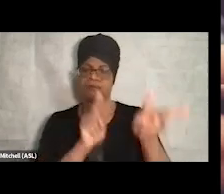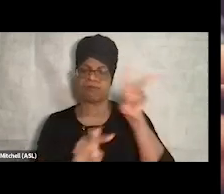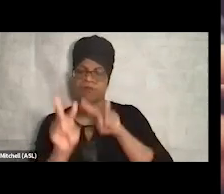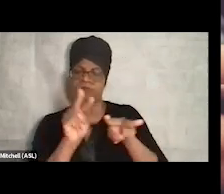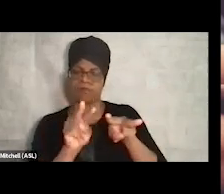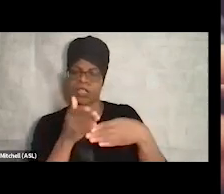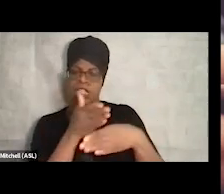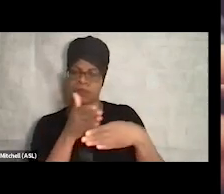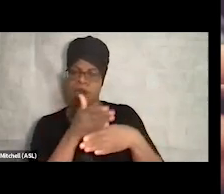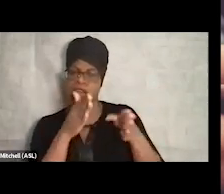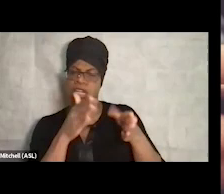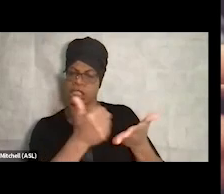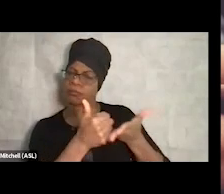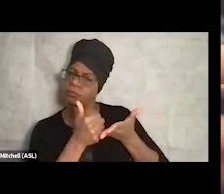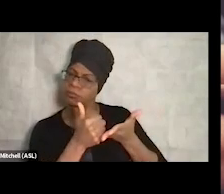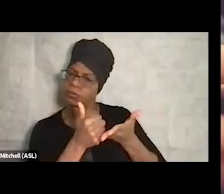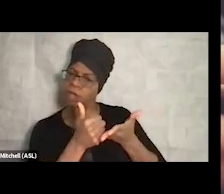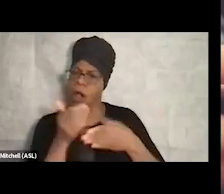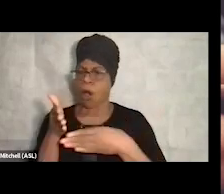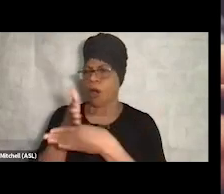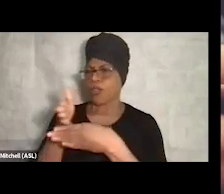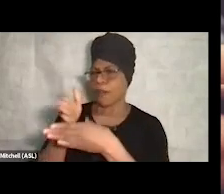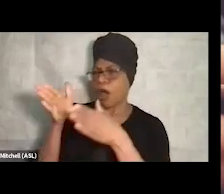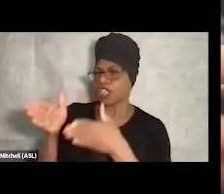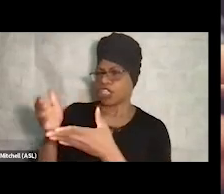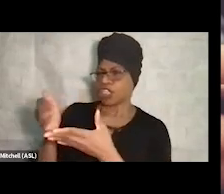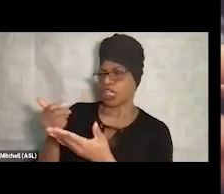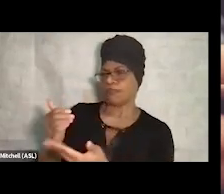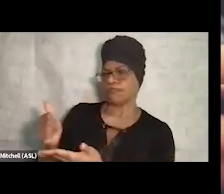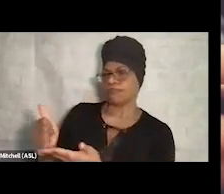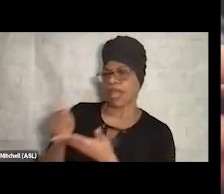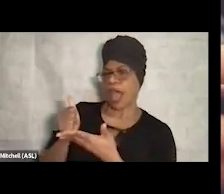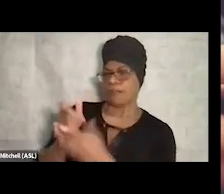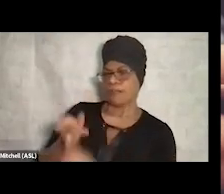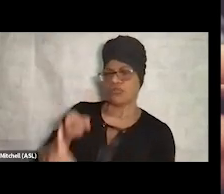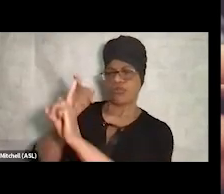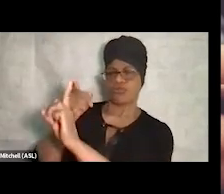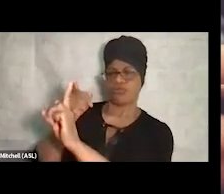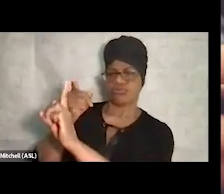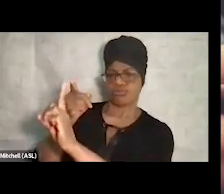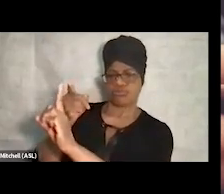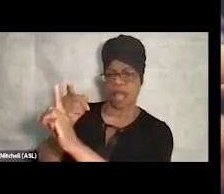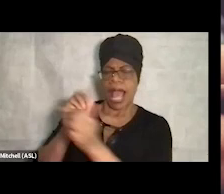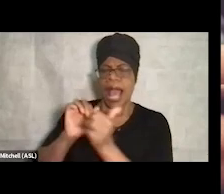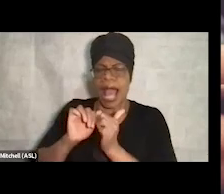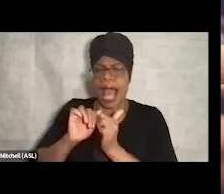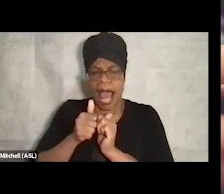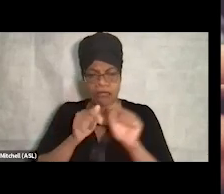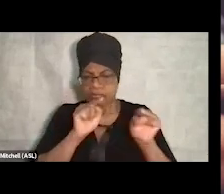Is this partnership gonna advance my goals and my mission. Is this partnership, how is this gonna help me and our organization